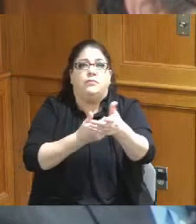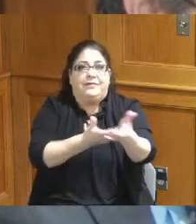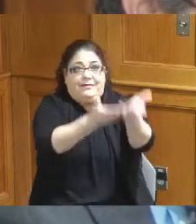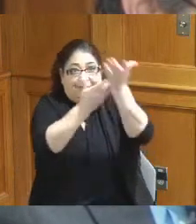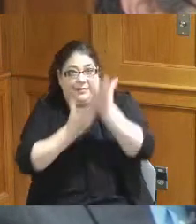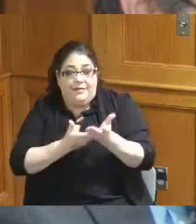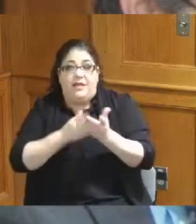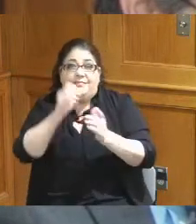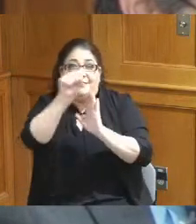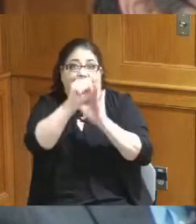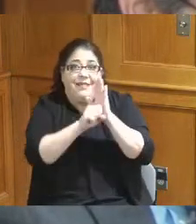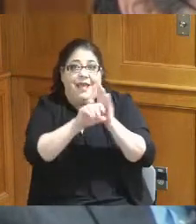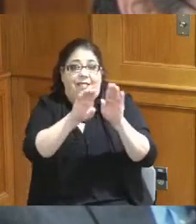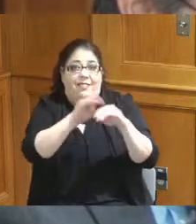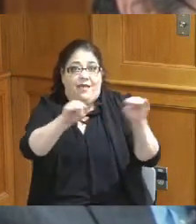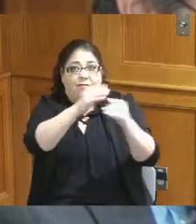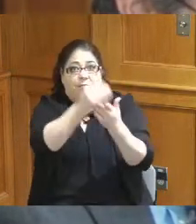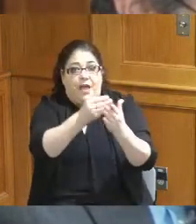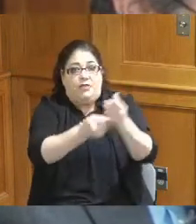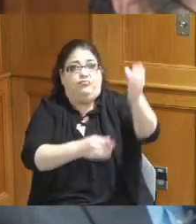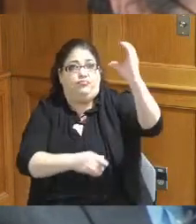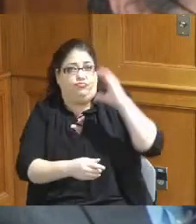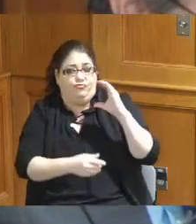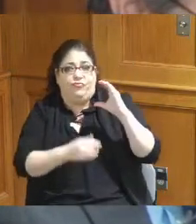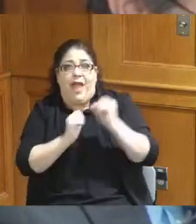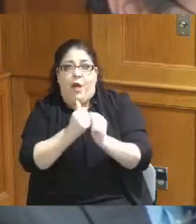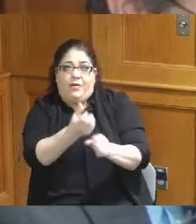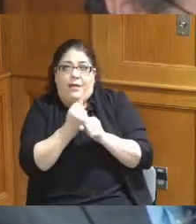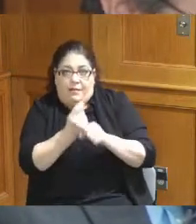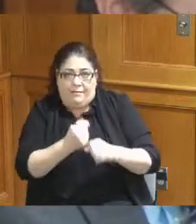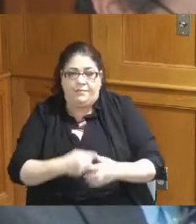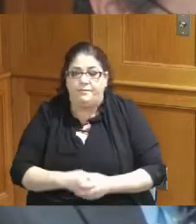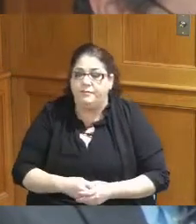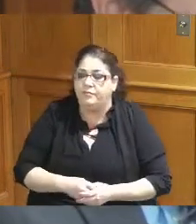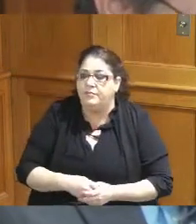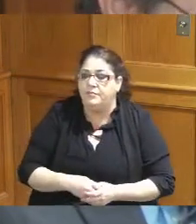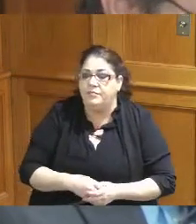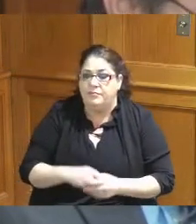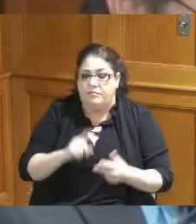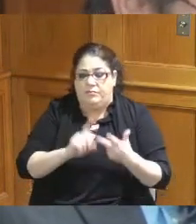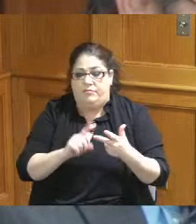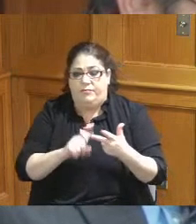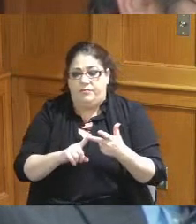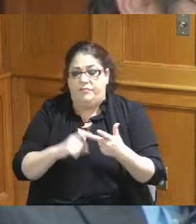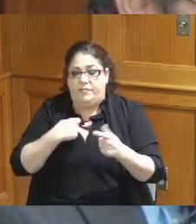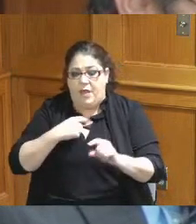available through the state and then lastly I had the opportunity to attend the African-American